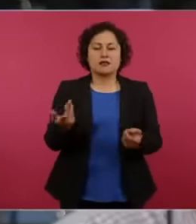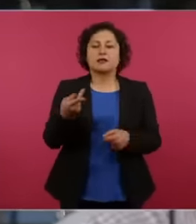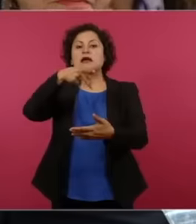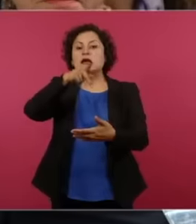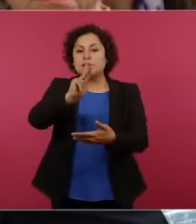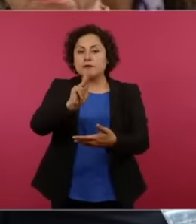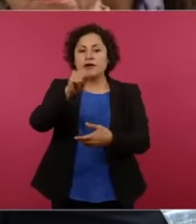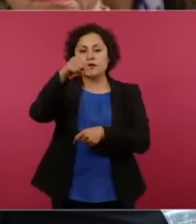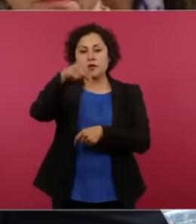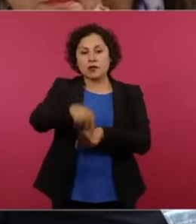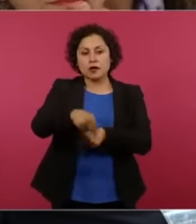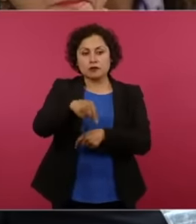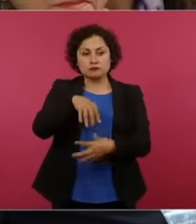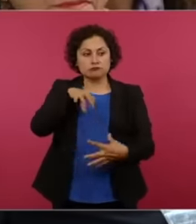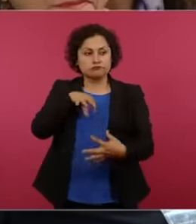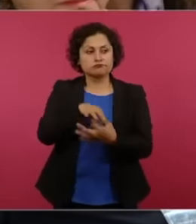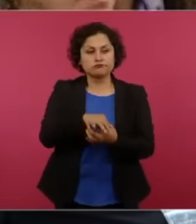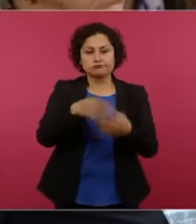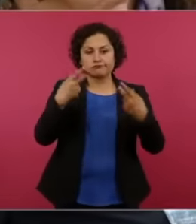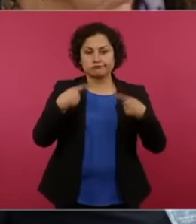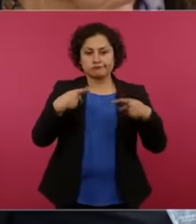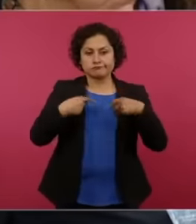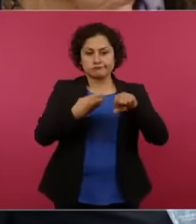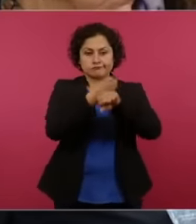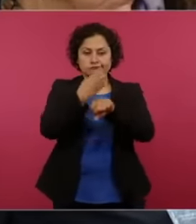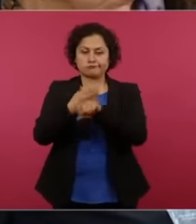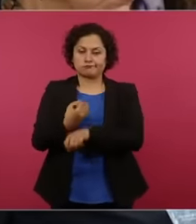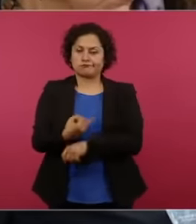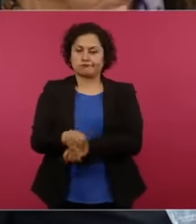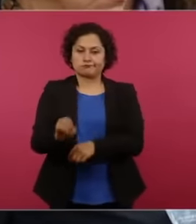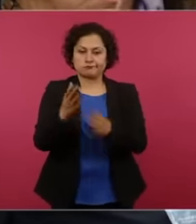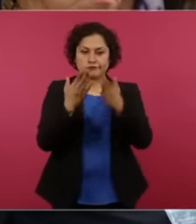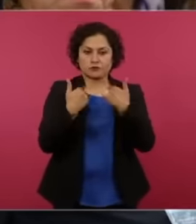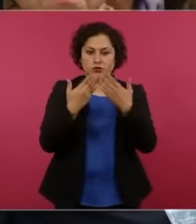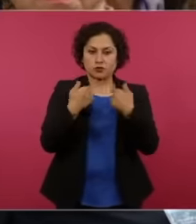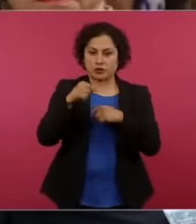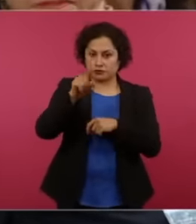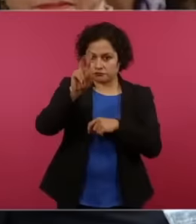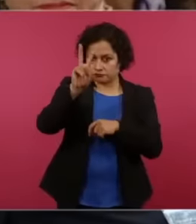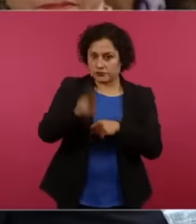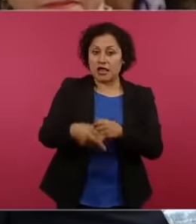to the people of the province. Sir, in the States there are independent media that are